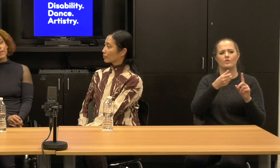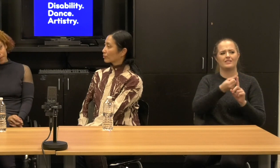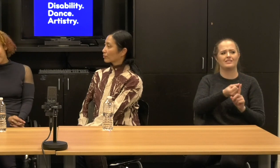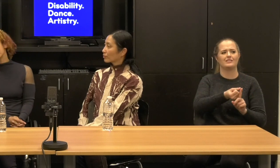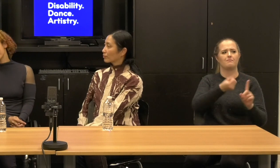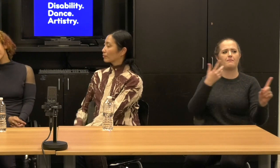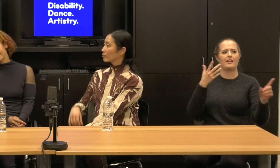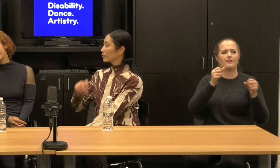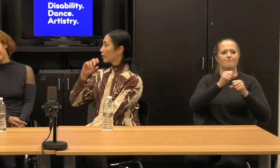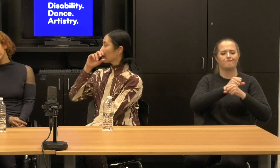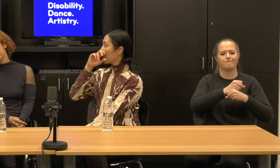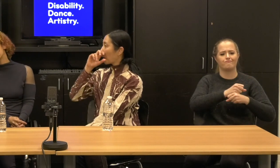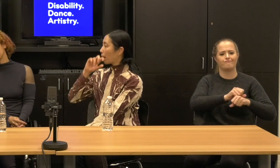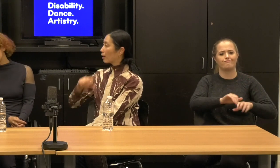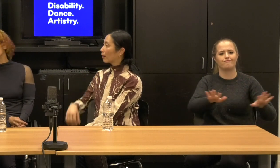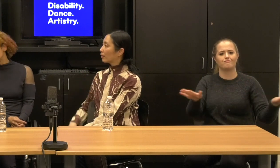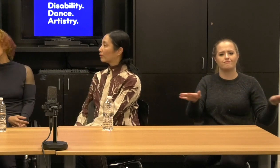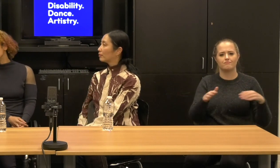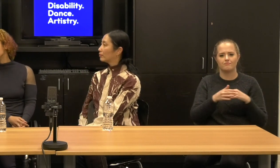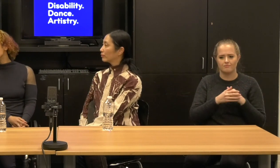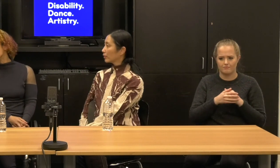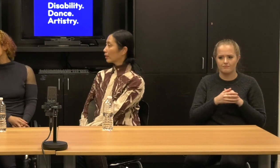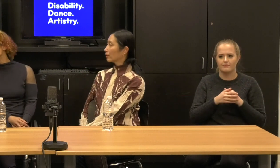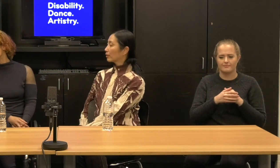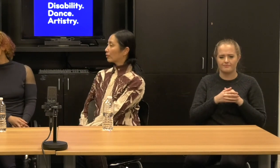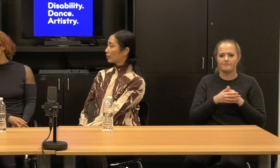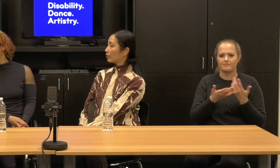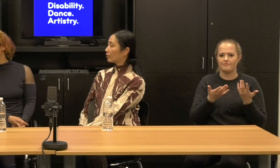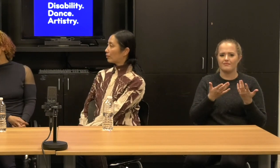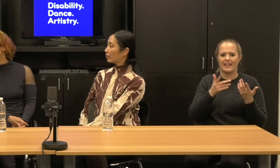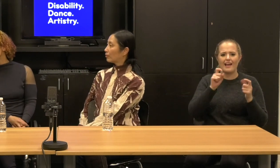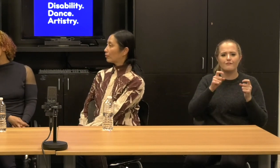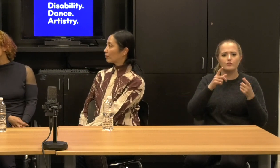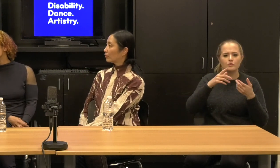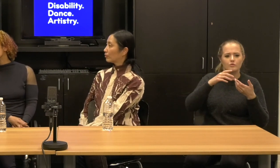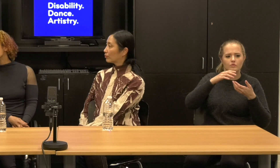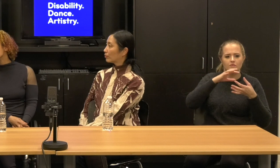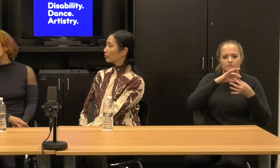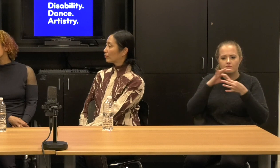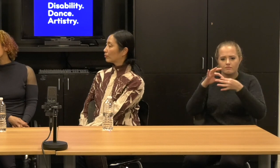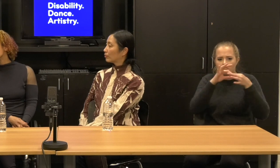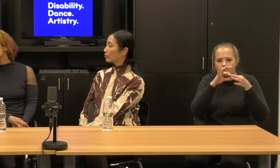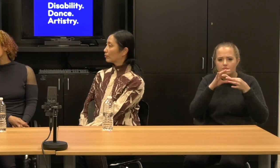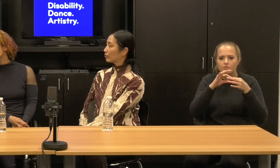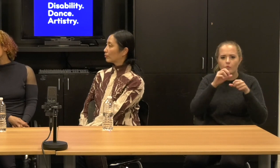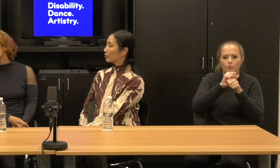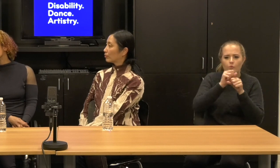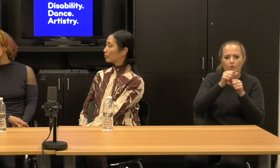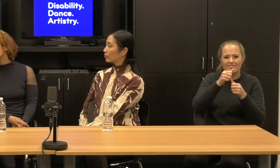much a compliment, you know, they all work together and they must, because one form will